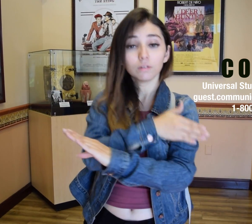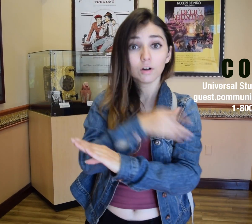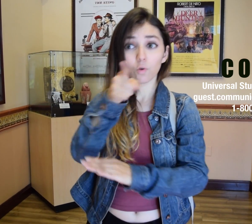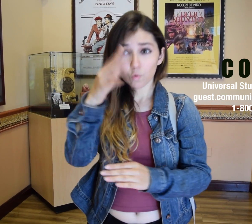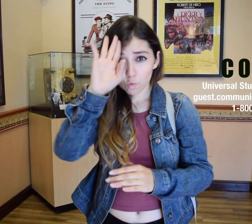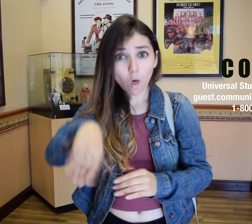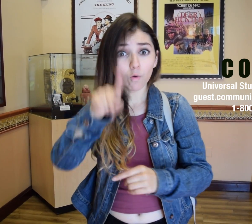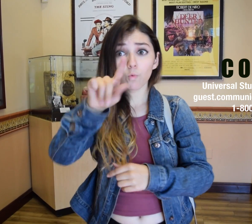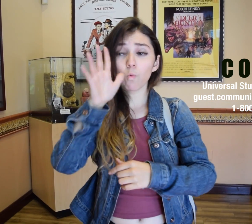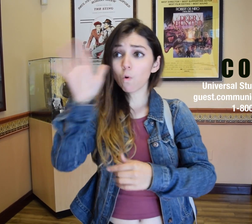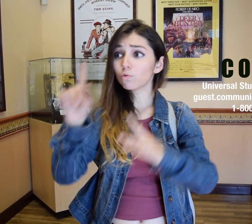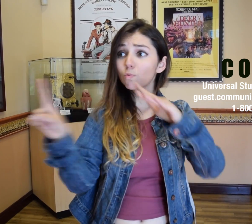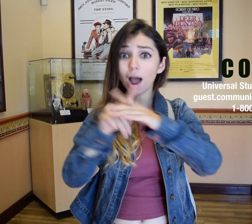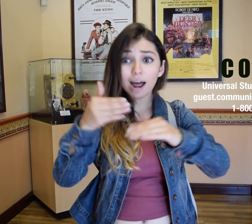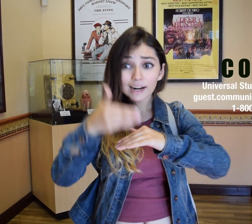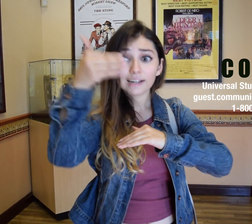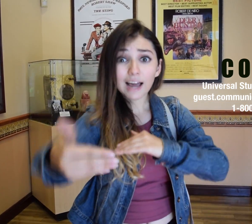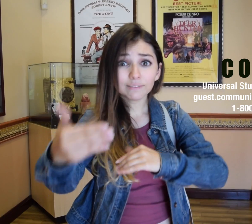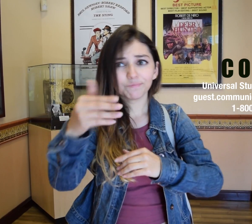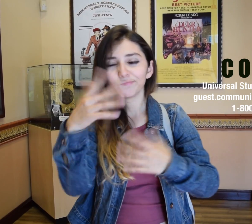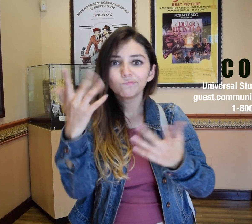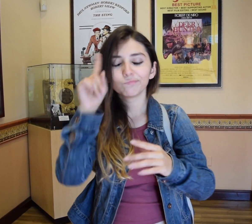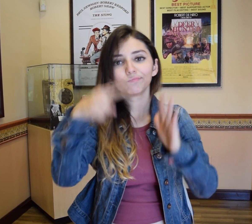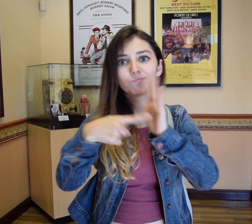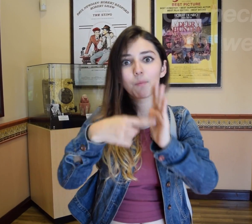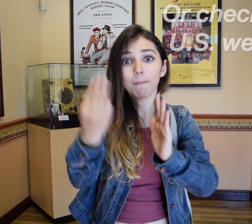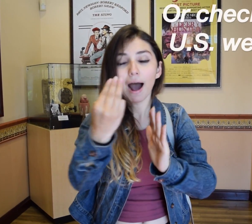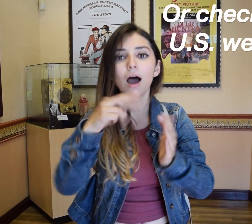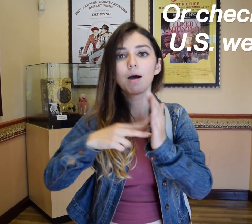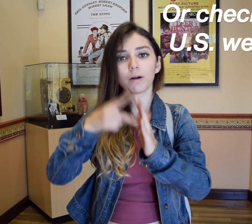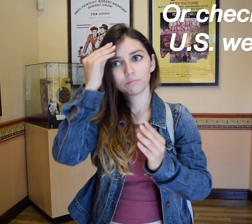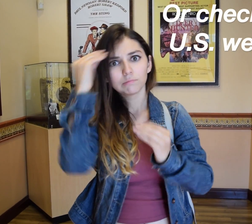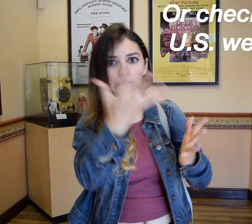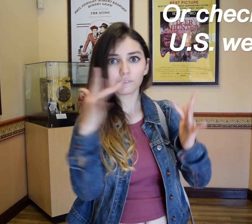So if you know you will show up, for example, next Monday, means you can contact and let them know.